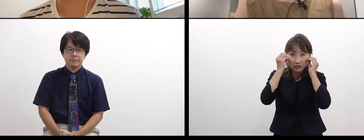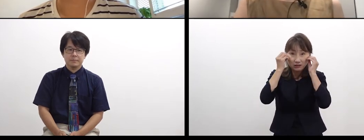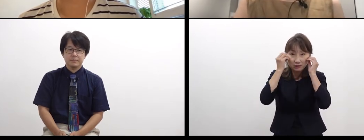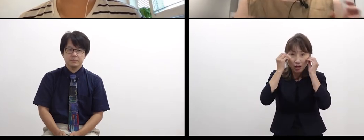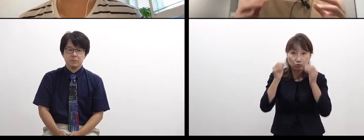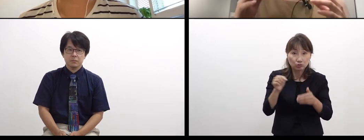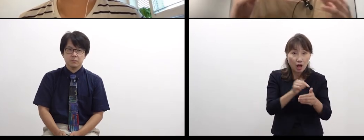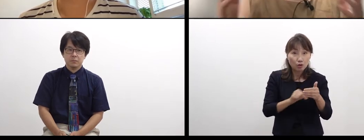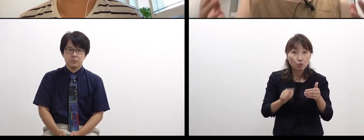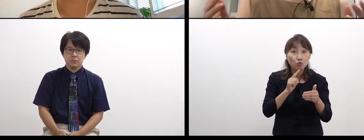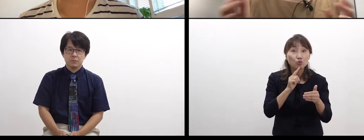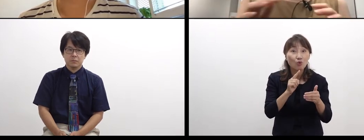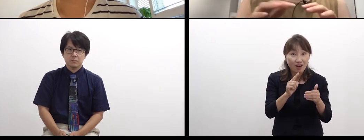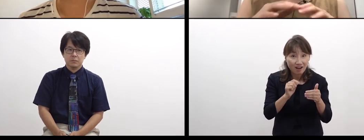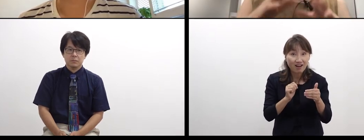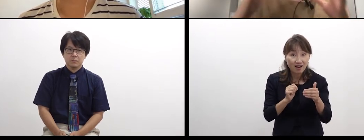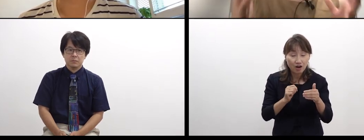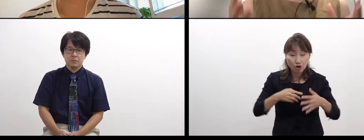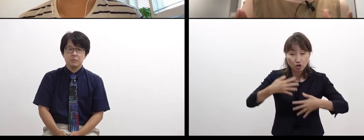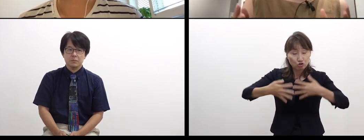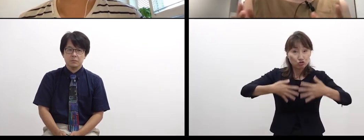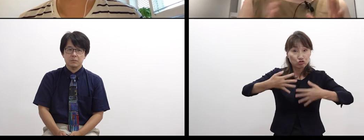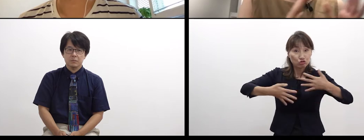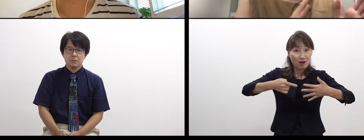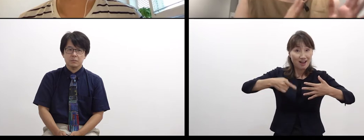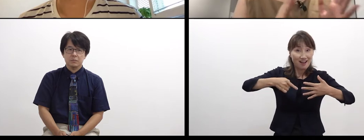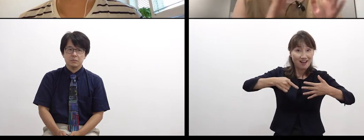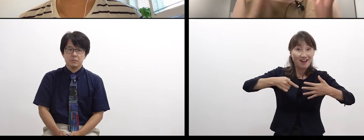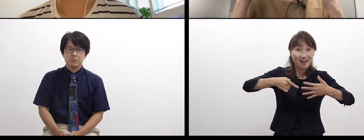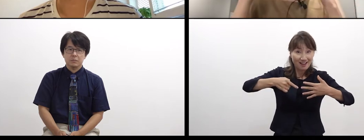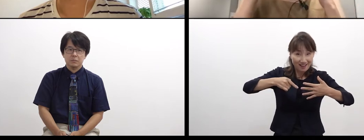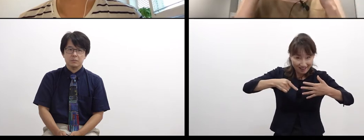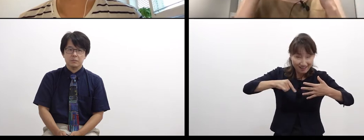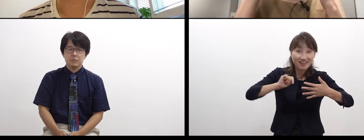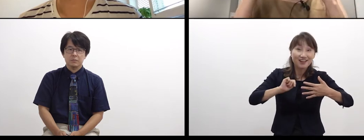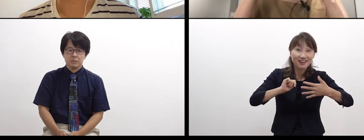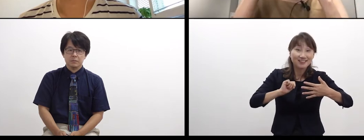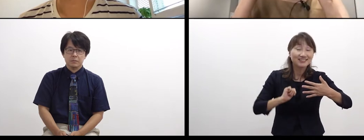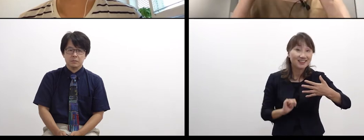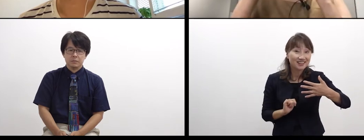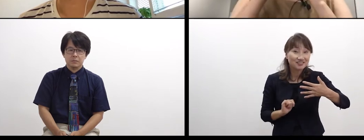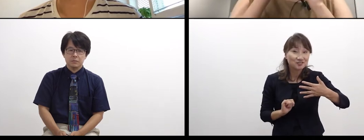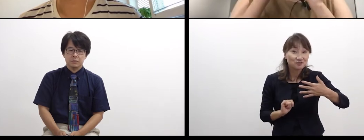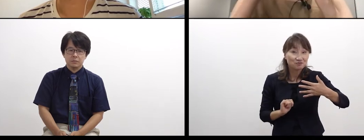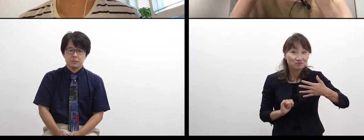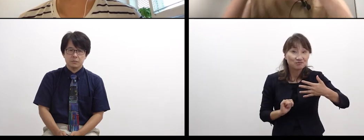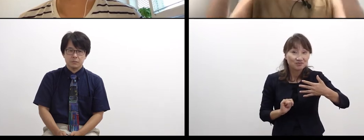I visualize what I think of